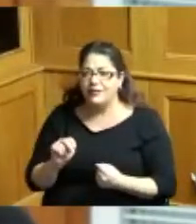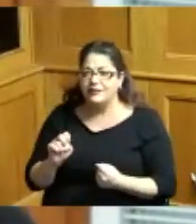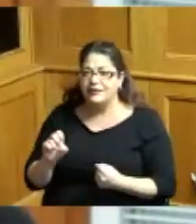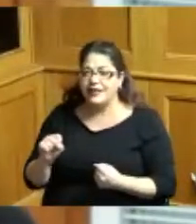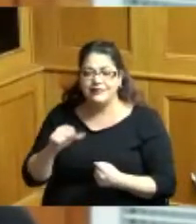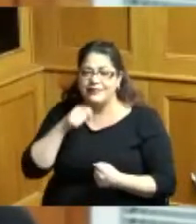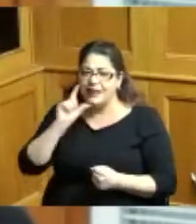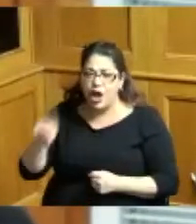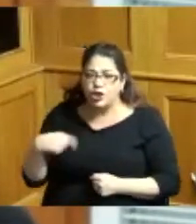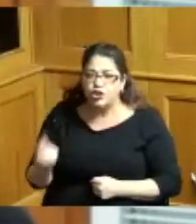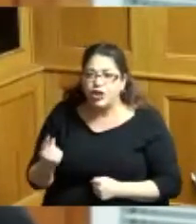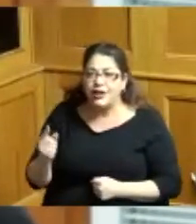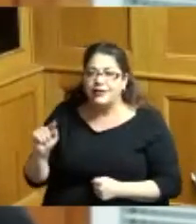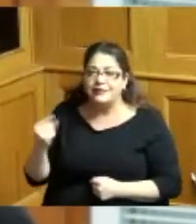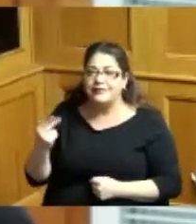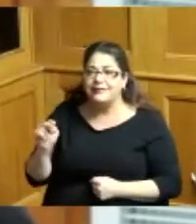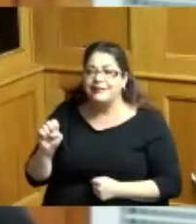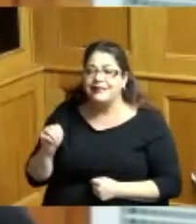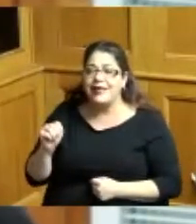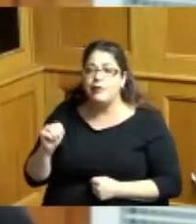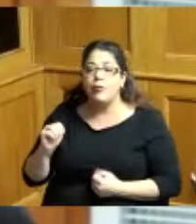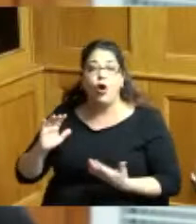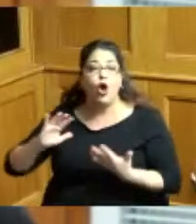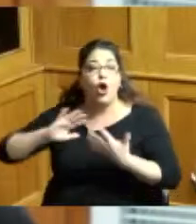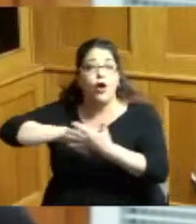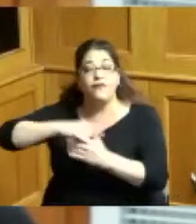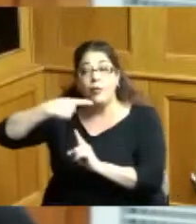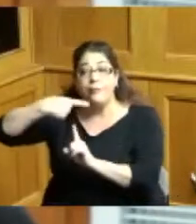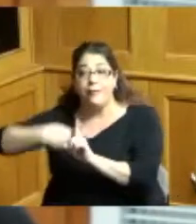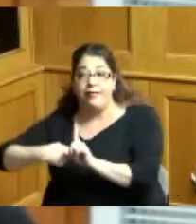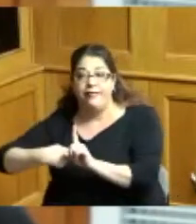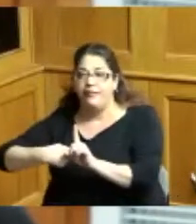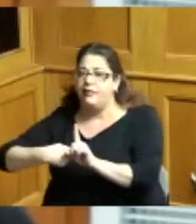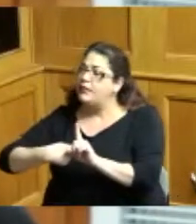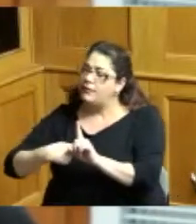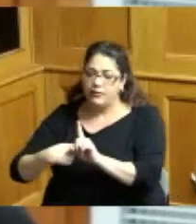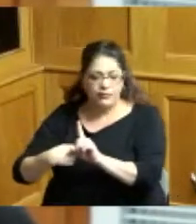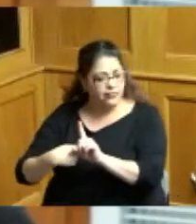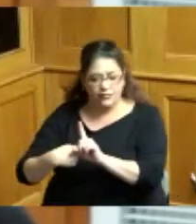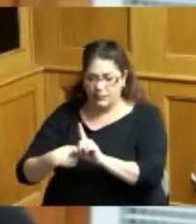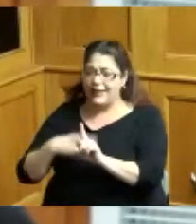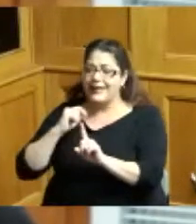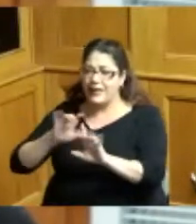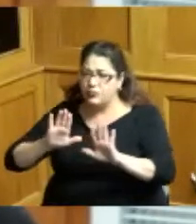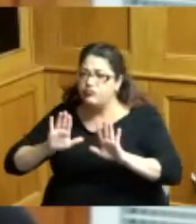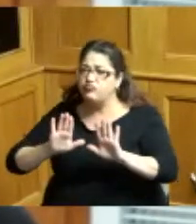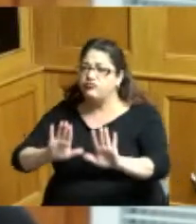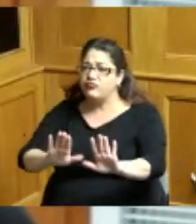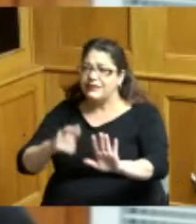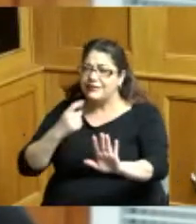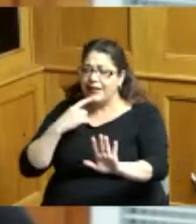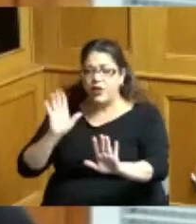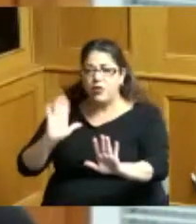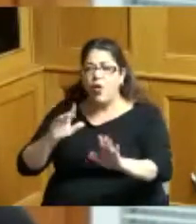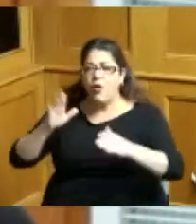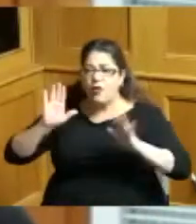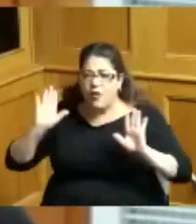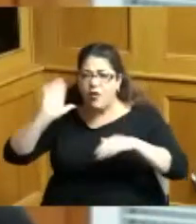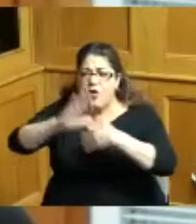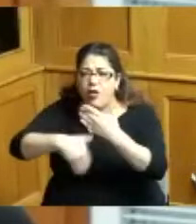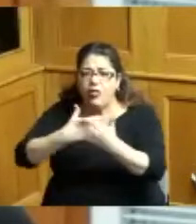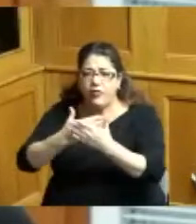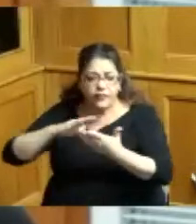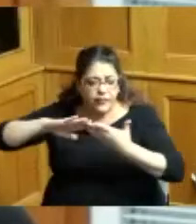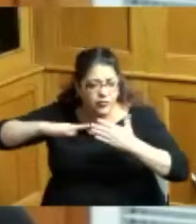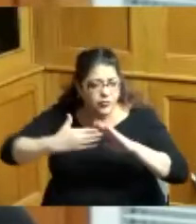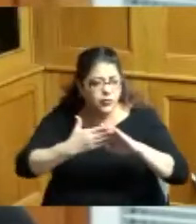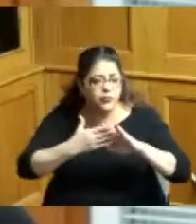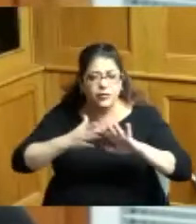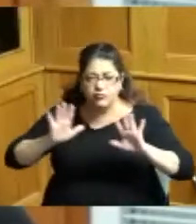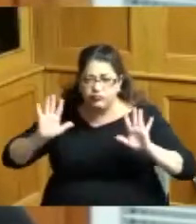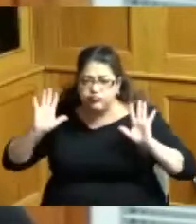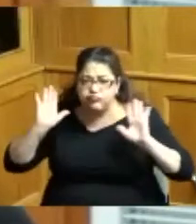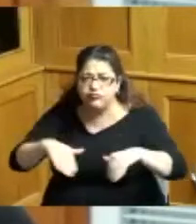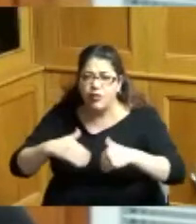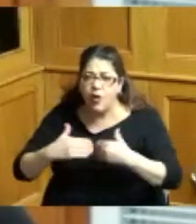a theme for this month but a true focus for our community our country moving forward for policy